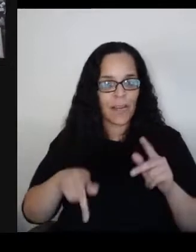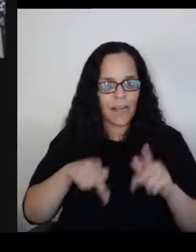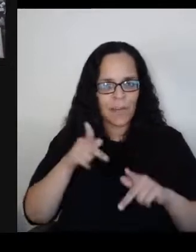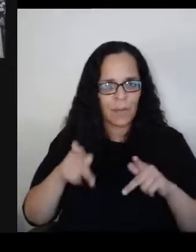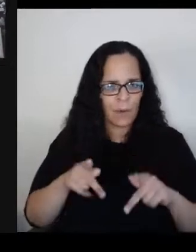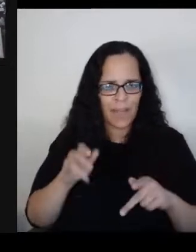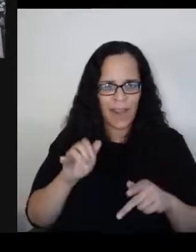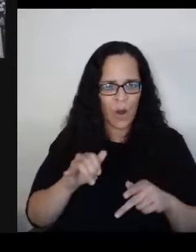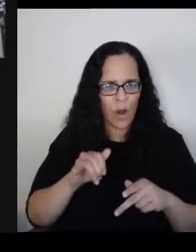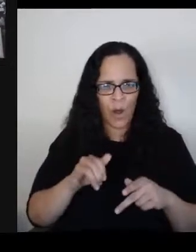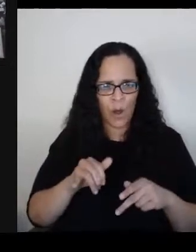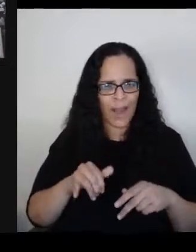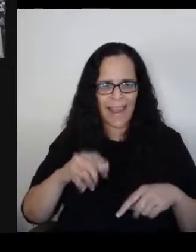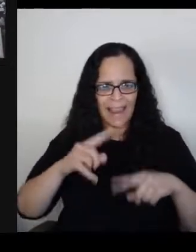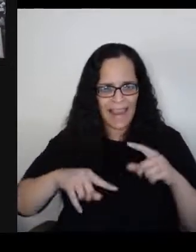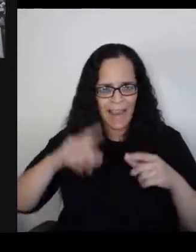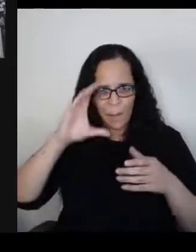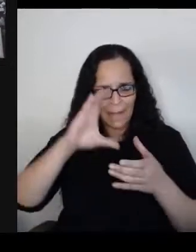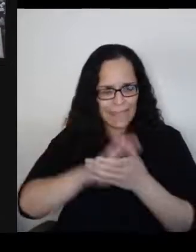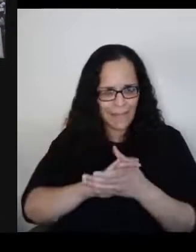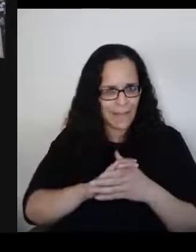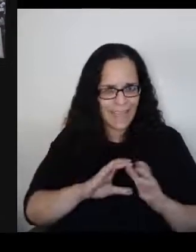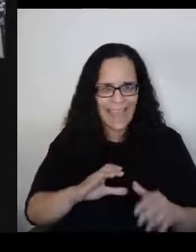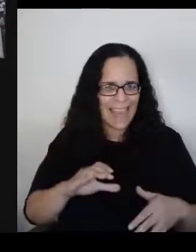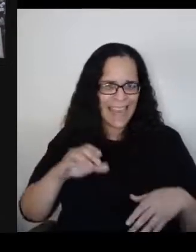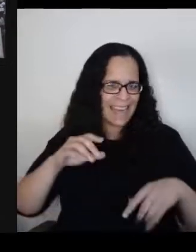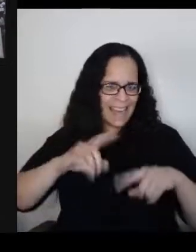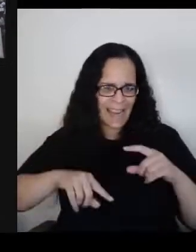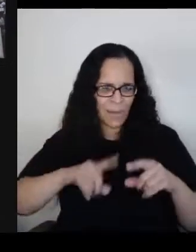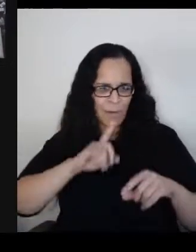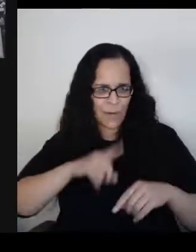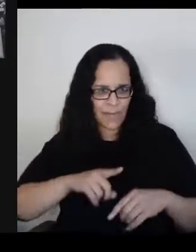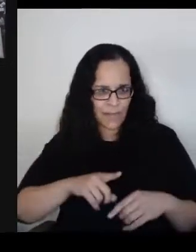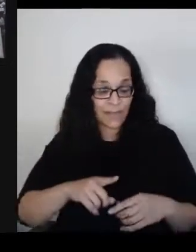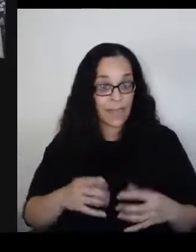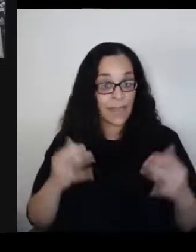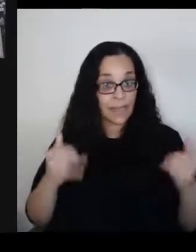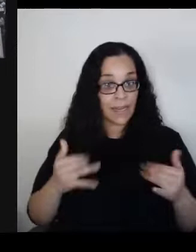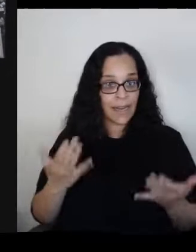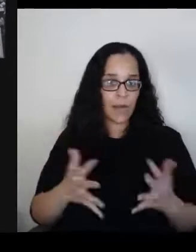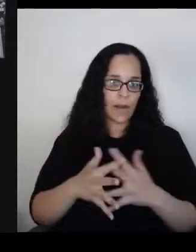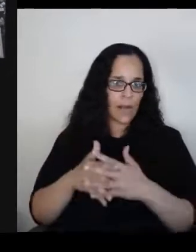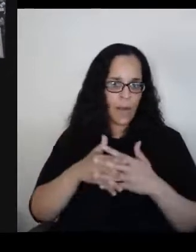we see a rise in unrestrained attacks against communities that are labeled as different